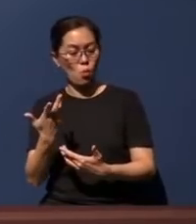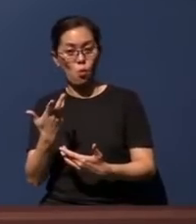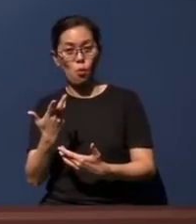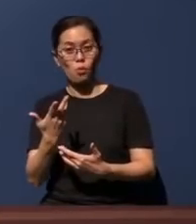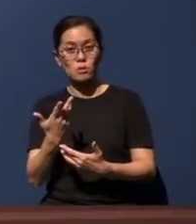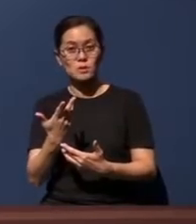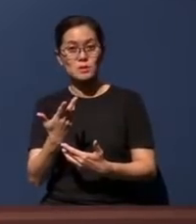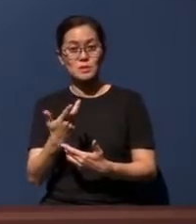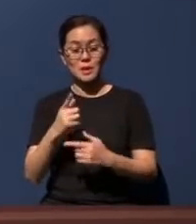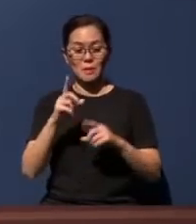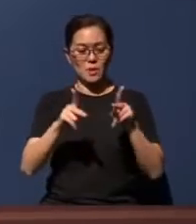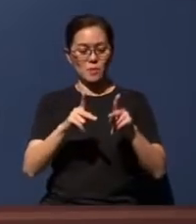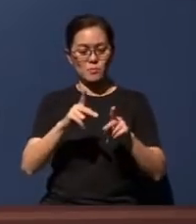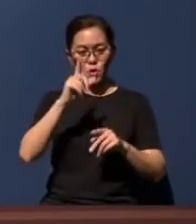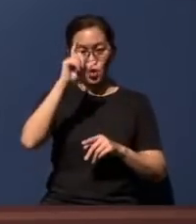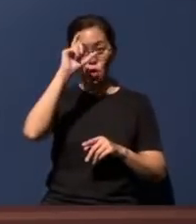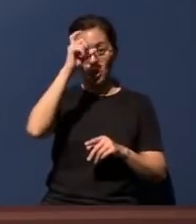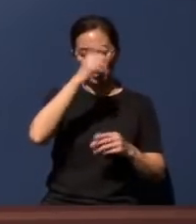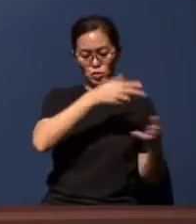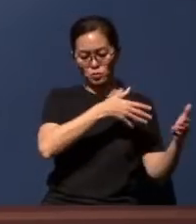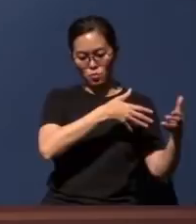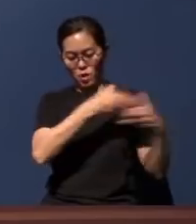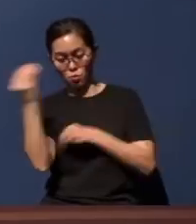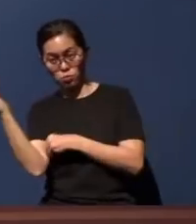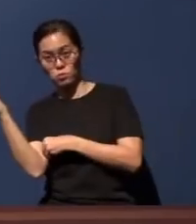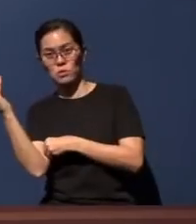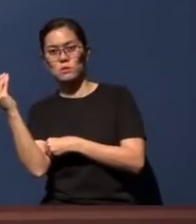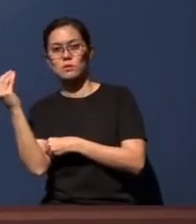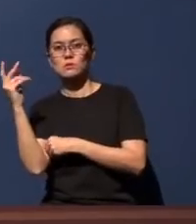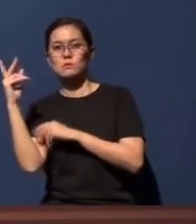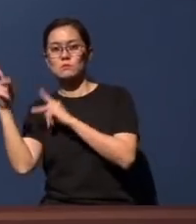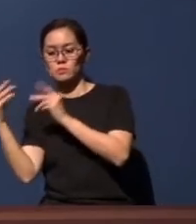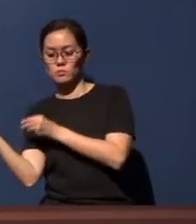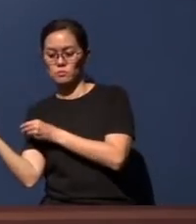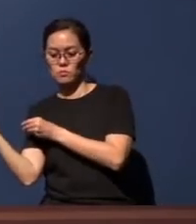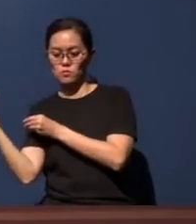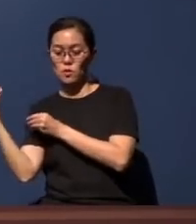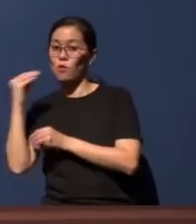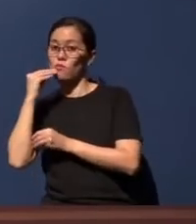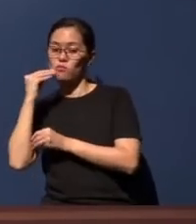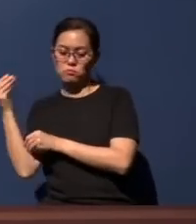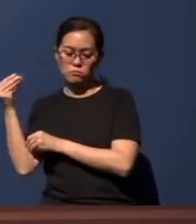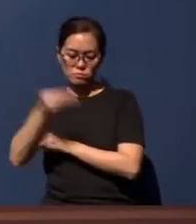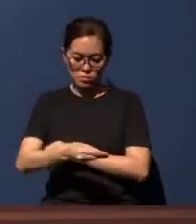God provided food for His people. And when they entered into the Promised Land, almost